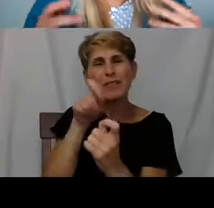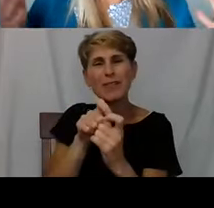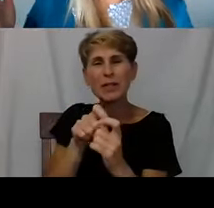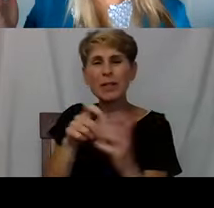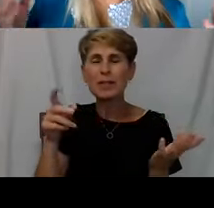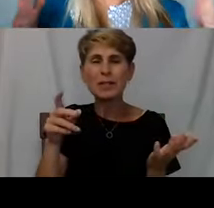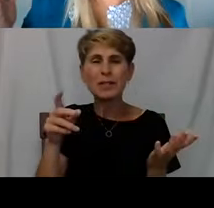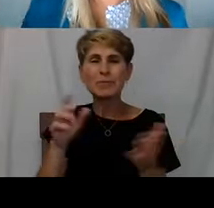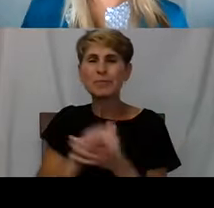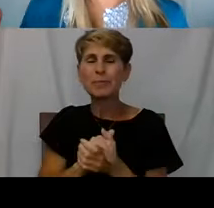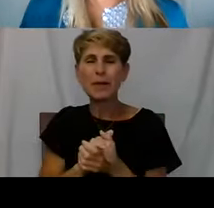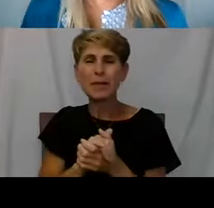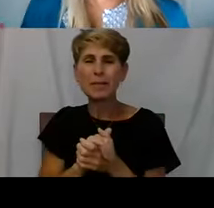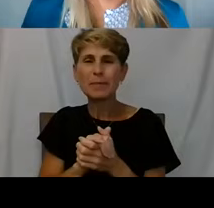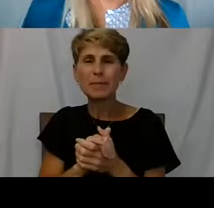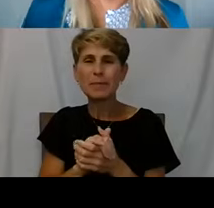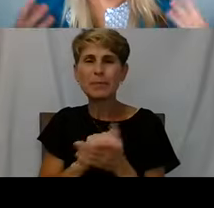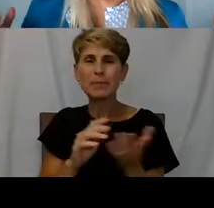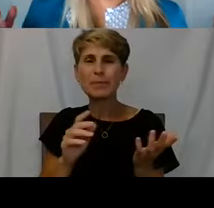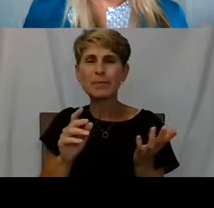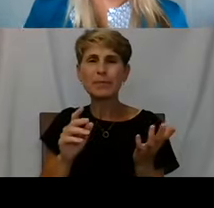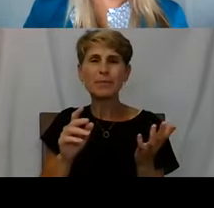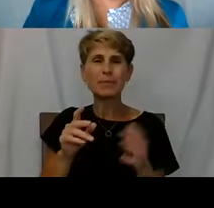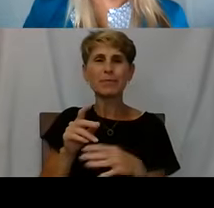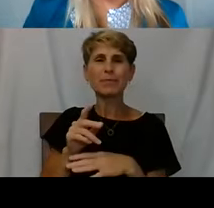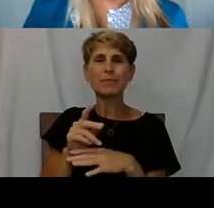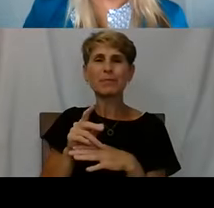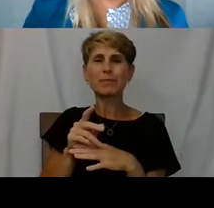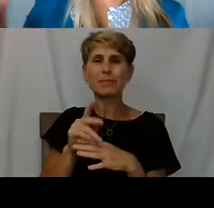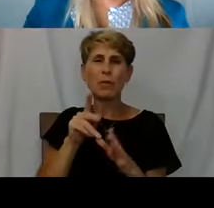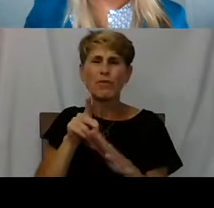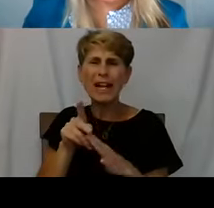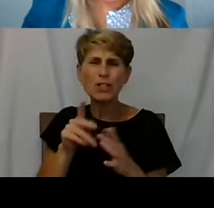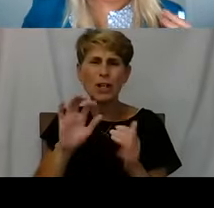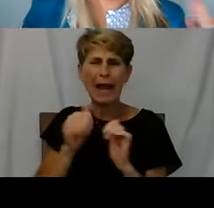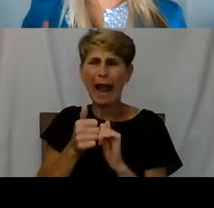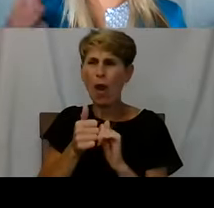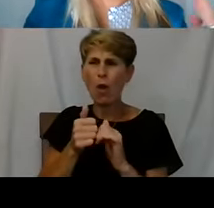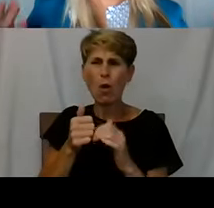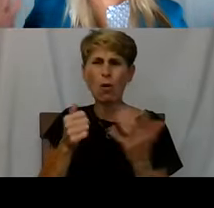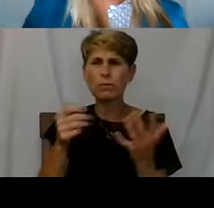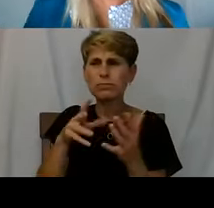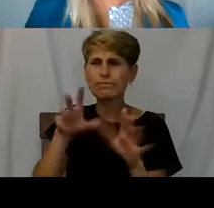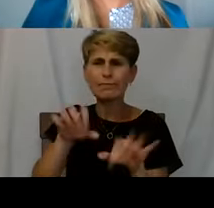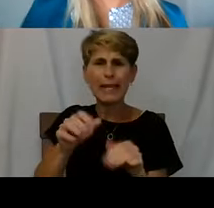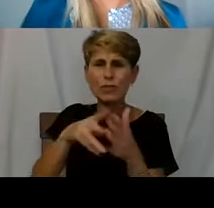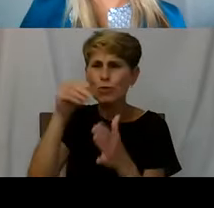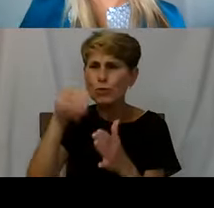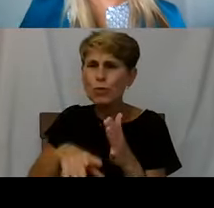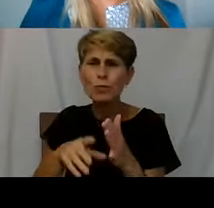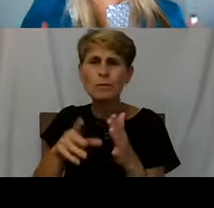Or like what would you say, who can do street medicine? How do you find help, can students be a part of it? What are your thoughts about